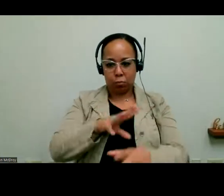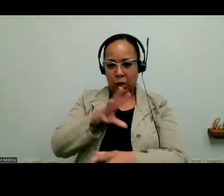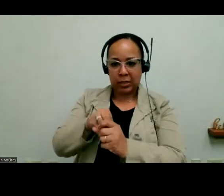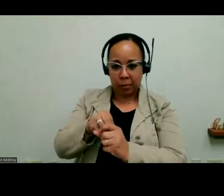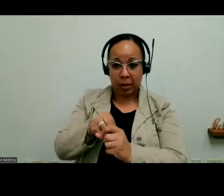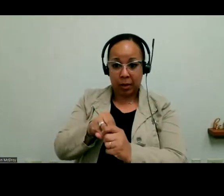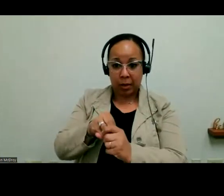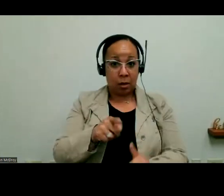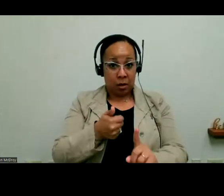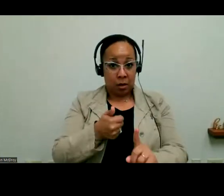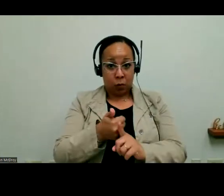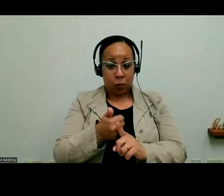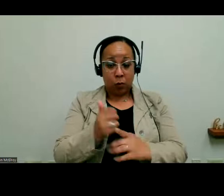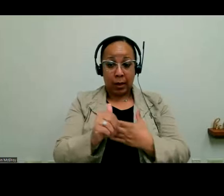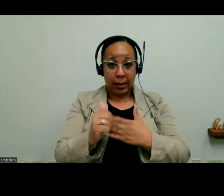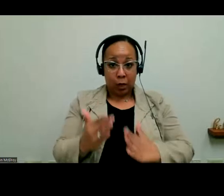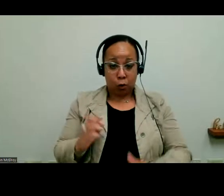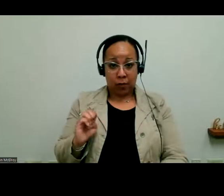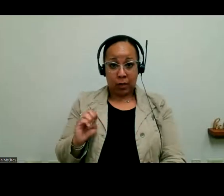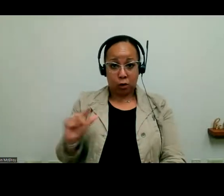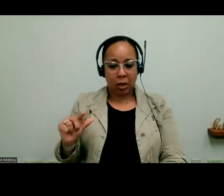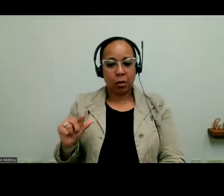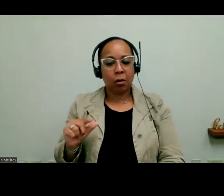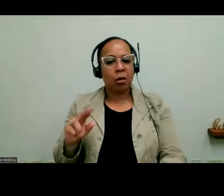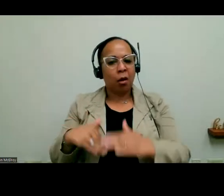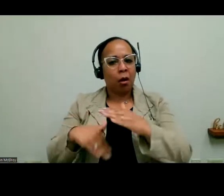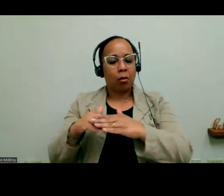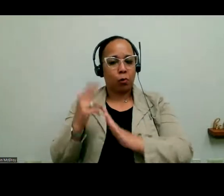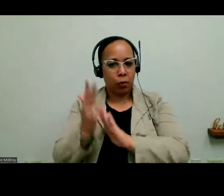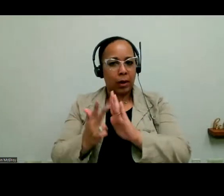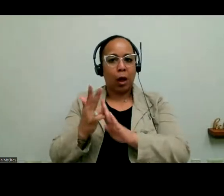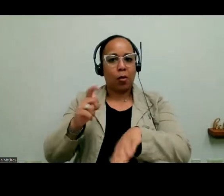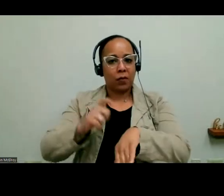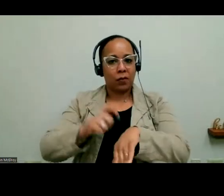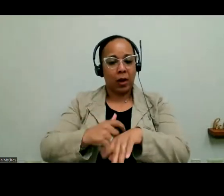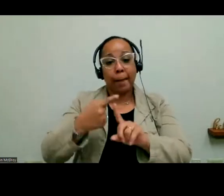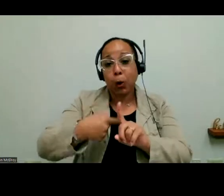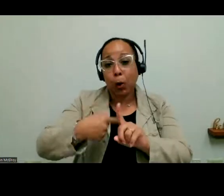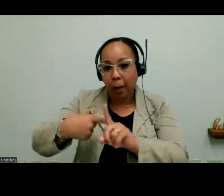the ERG, you can use up to three hours of time per month. And we're